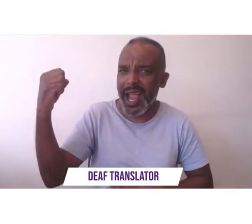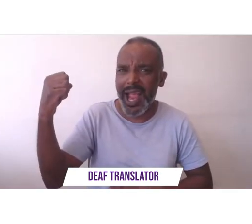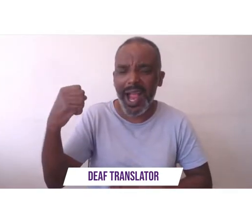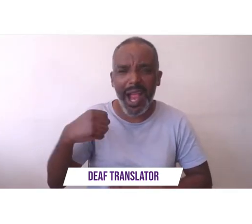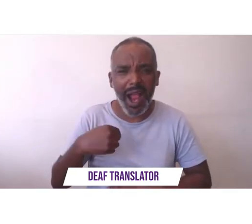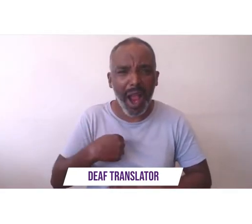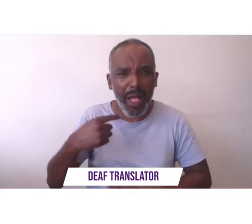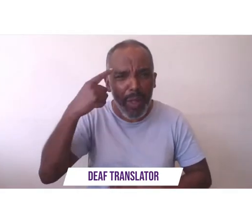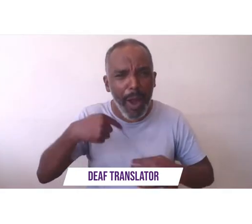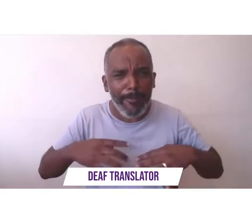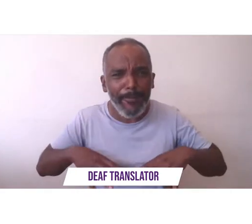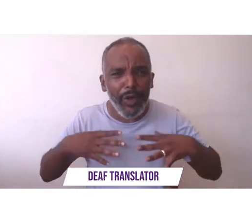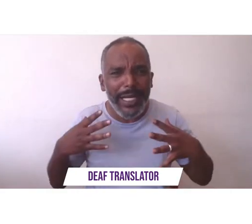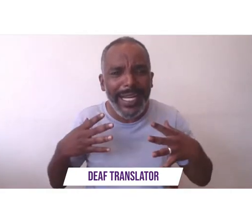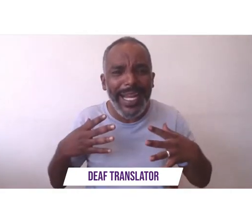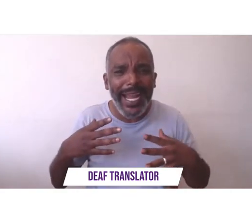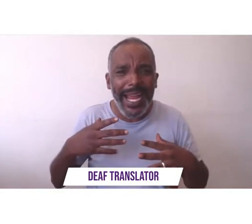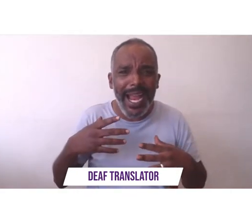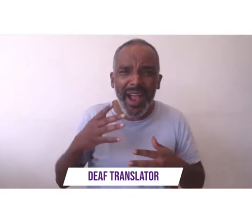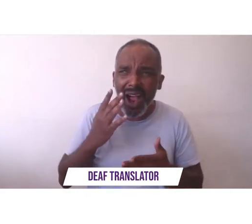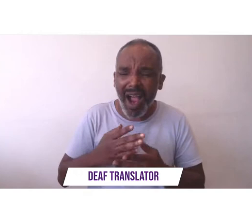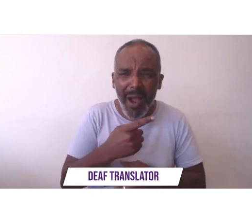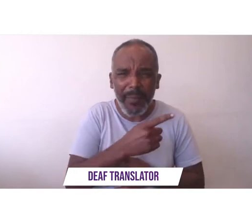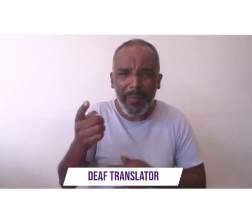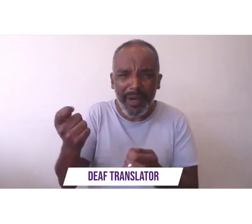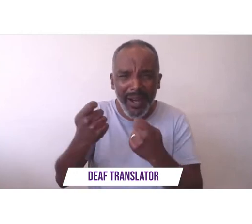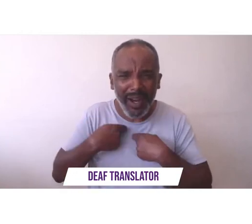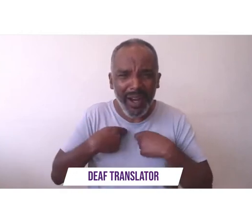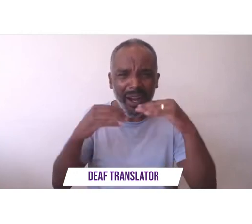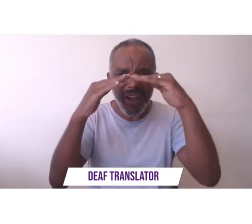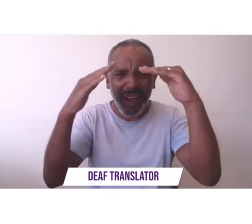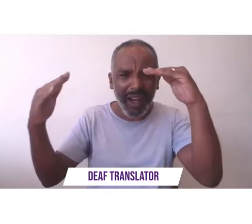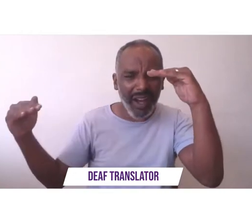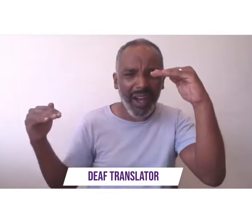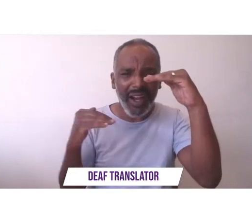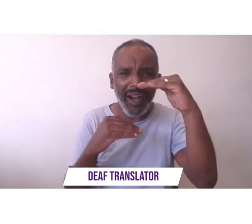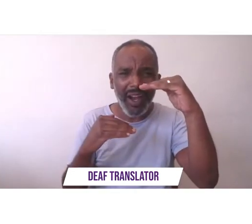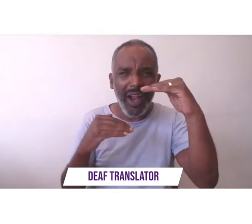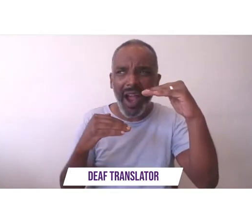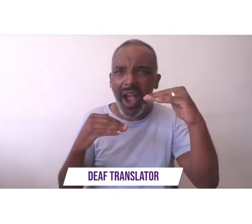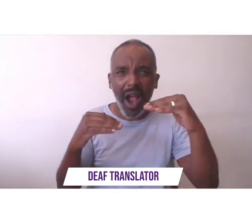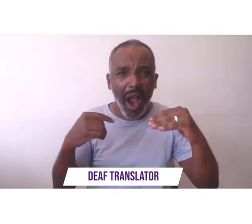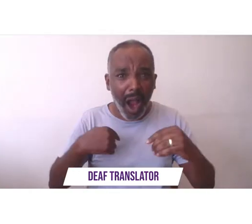we think that we are free but in reality we are still treated as slaves just with different